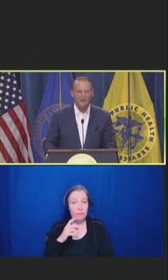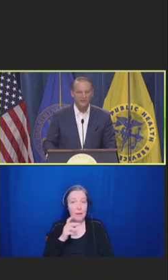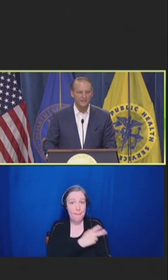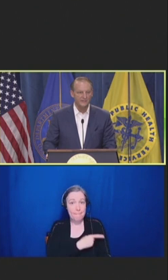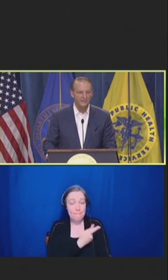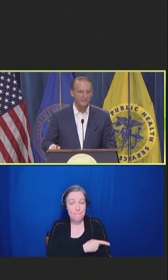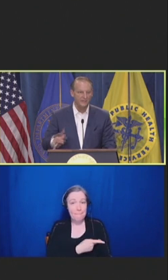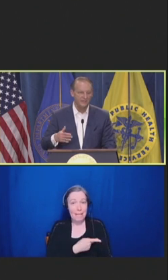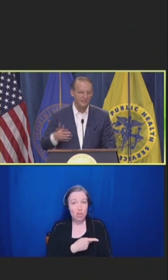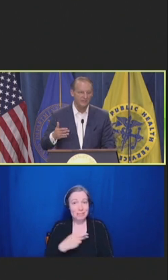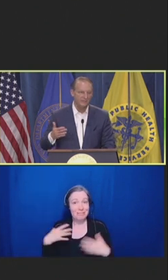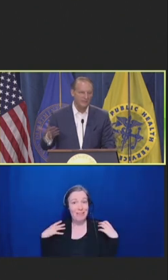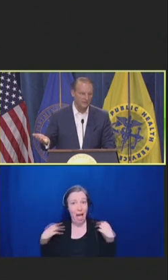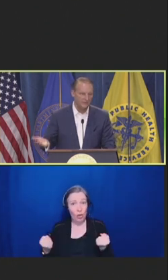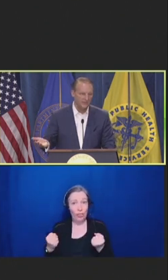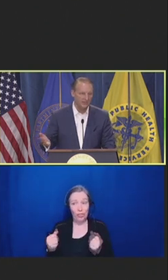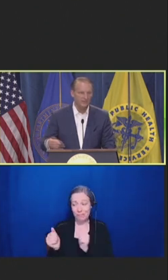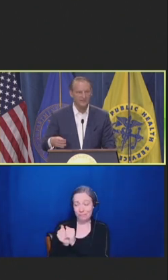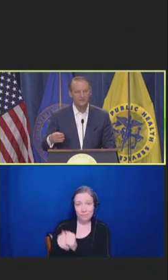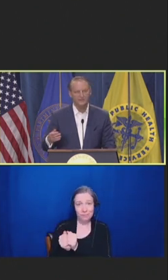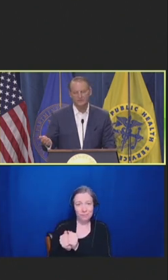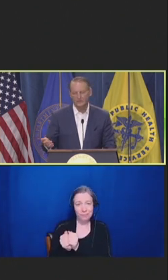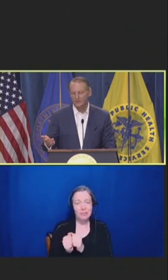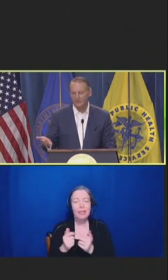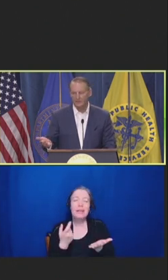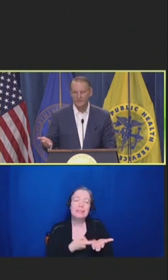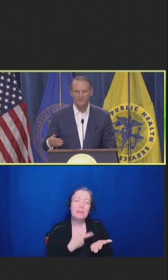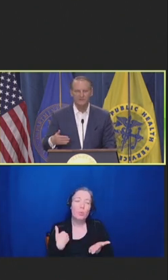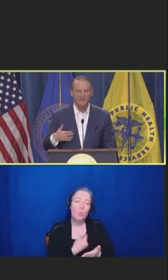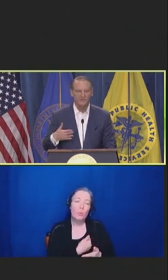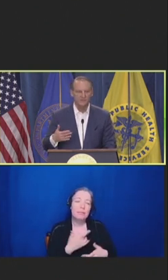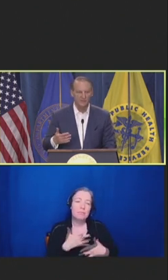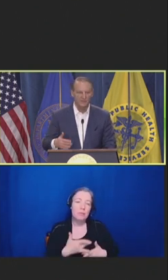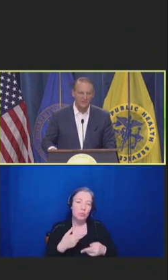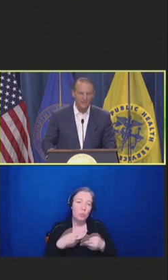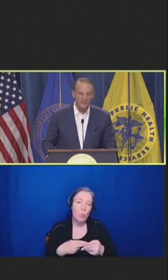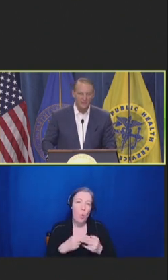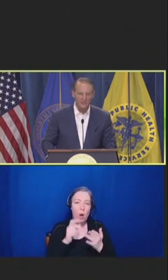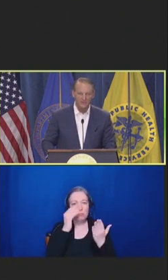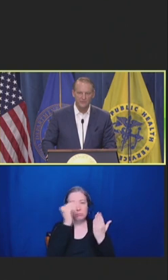This is sometimes referred to as checklist or other types of things, but a restoration